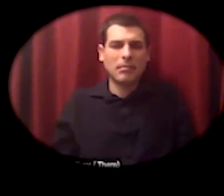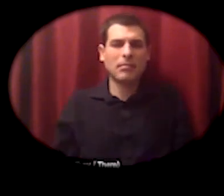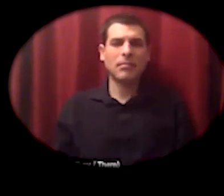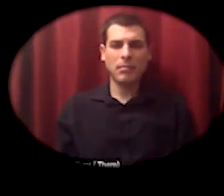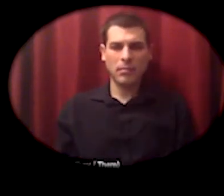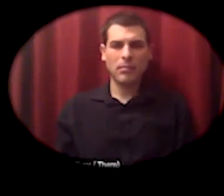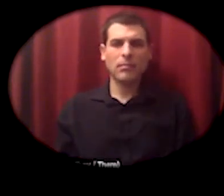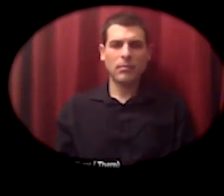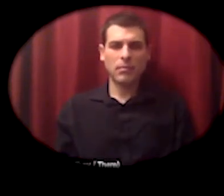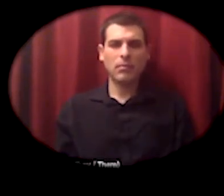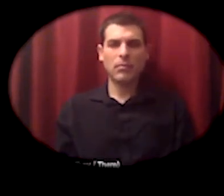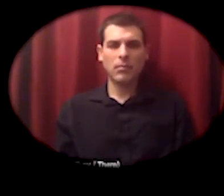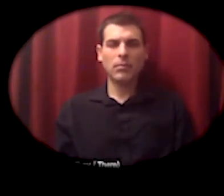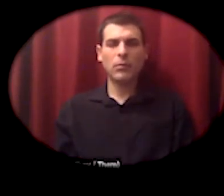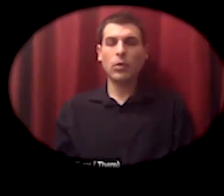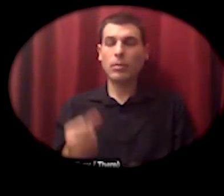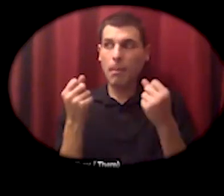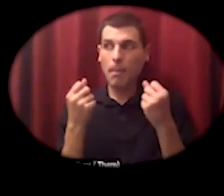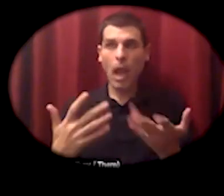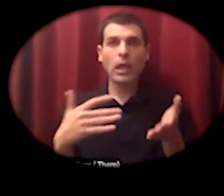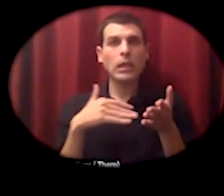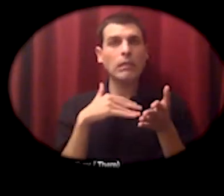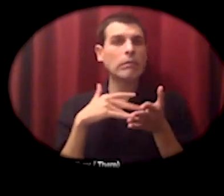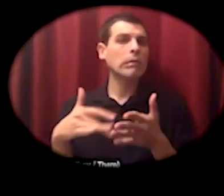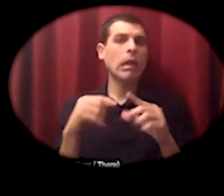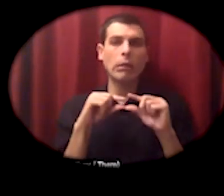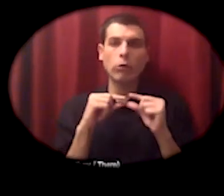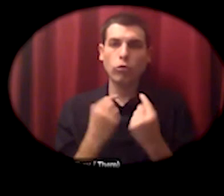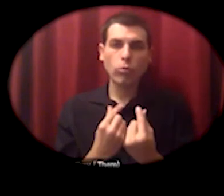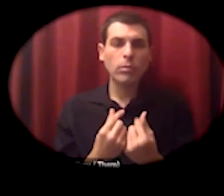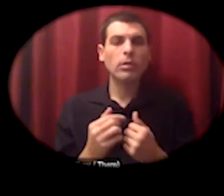so many study groups as dr Nembhard found would begin with